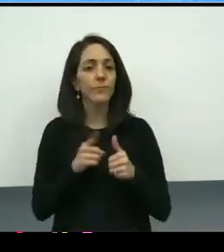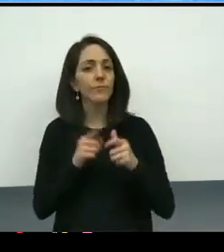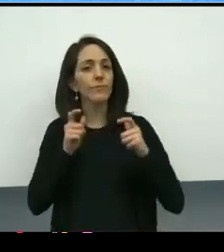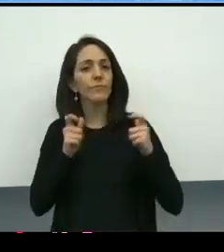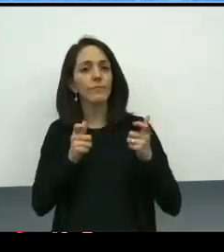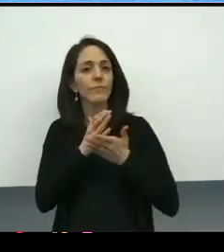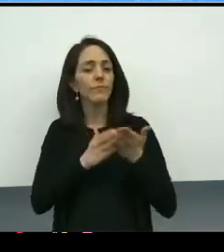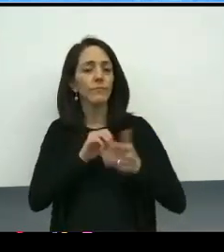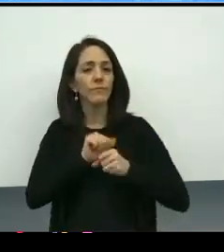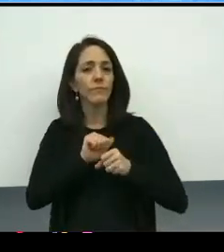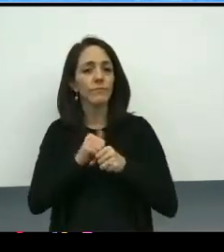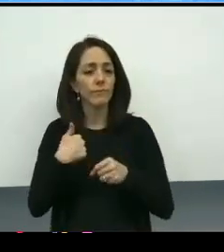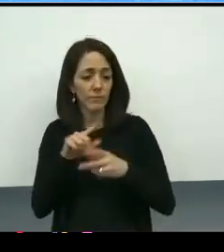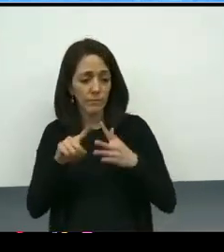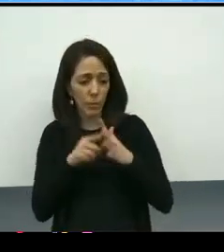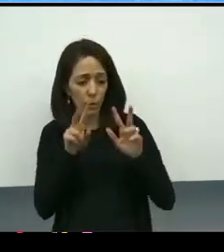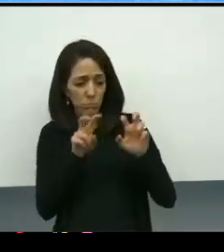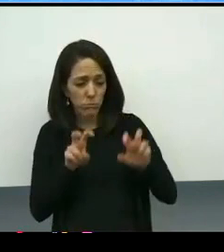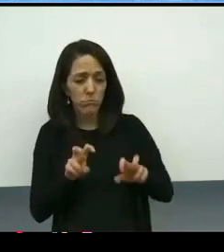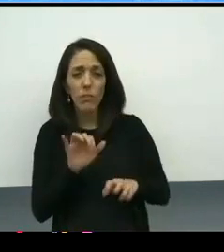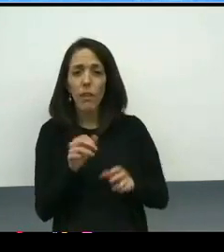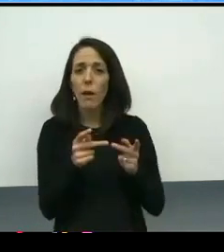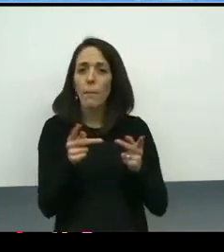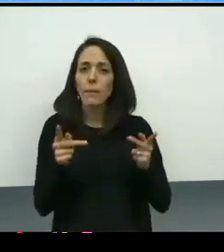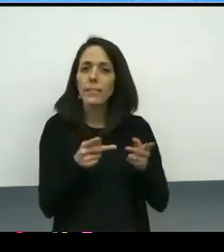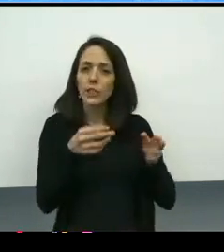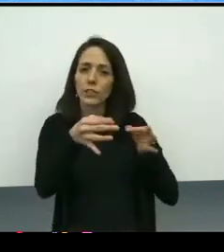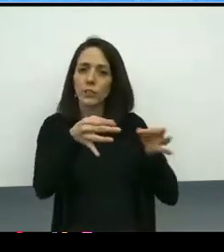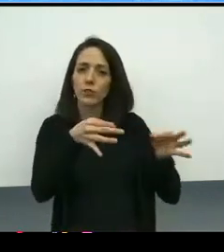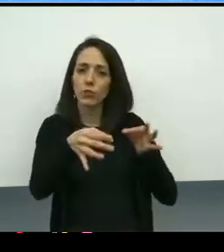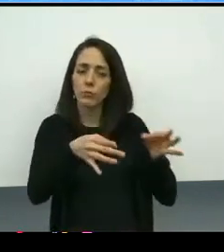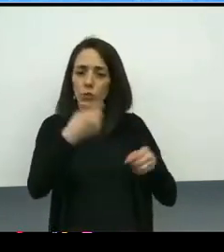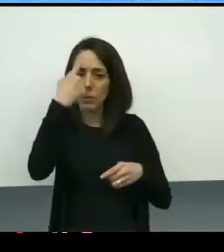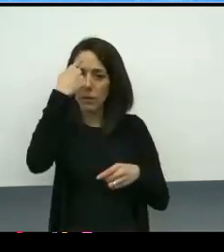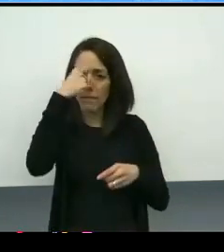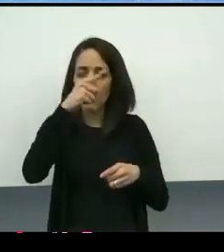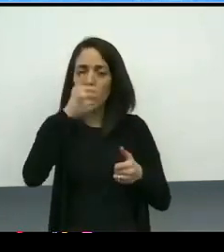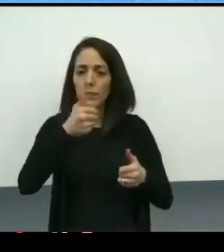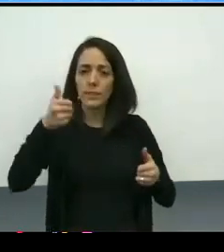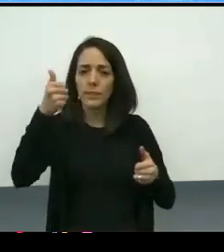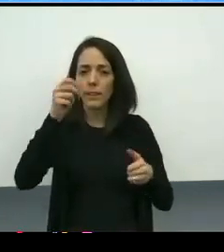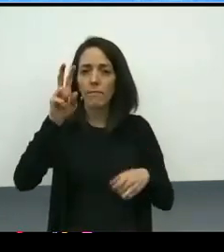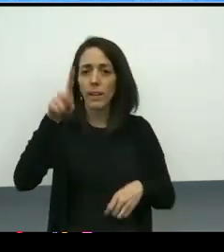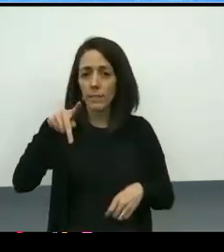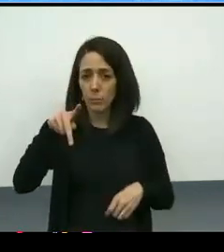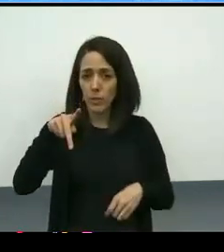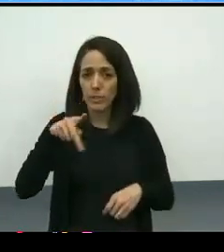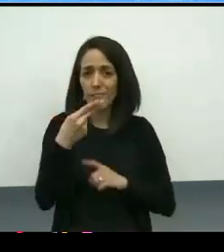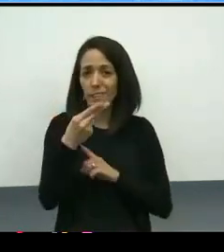we've undertaken is the position description for the executive vice president of HR